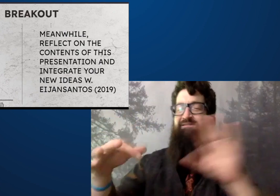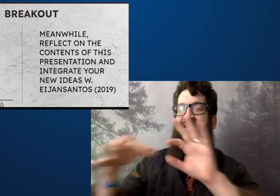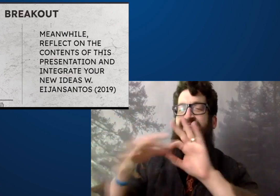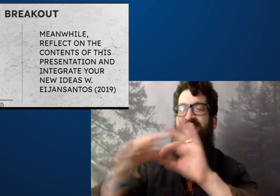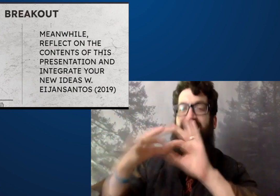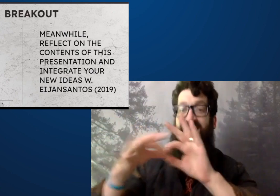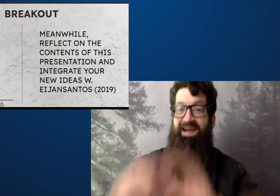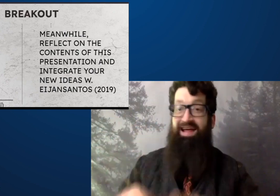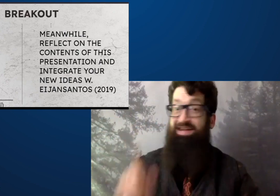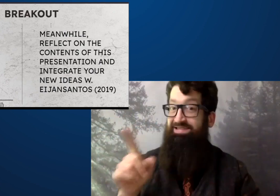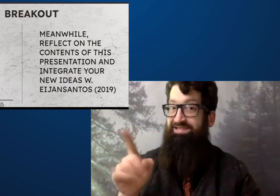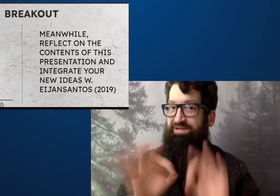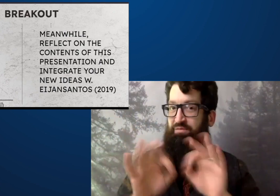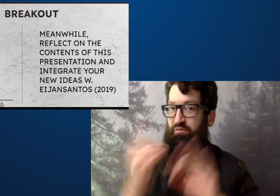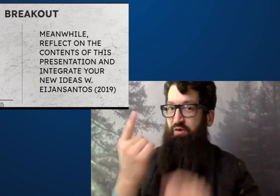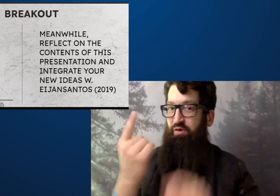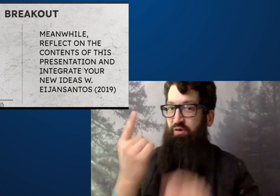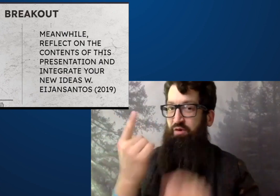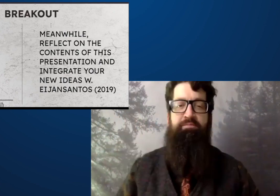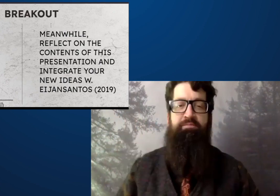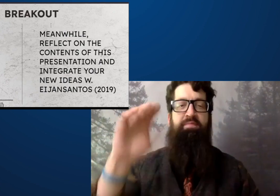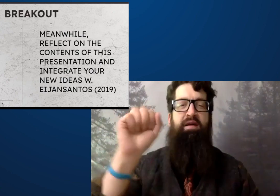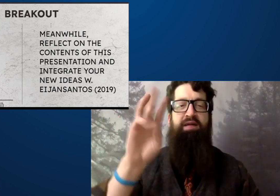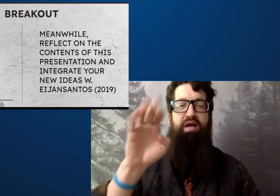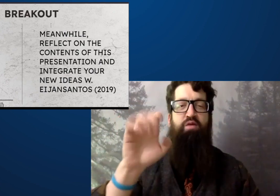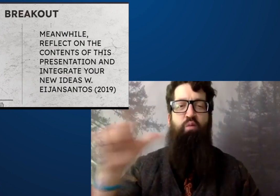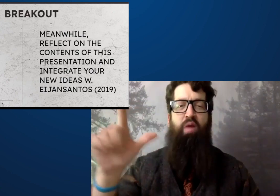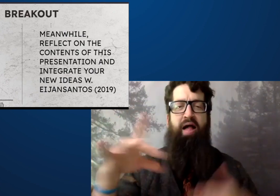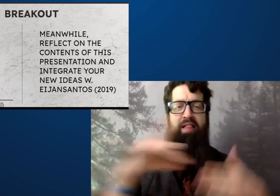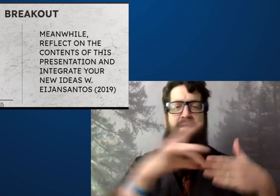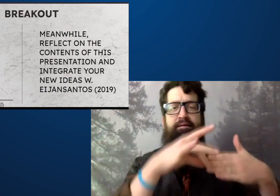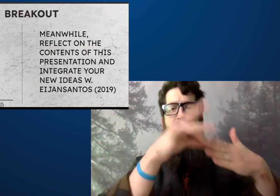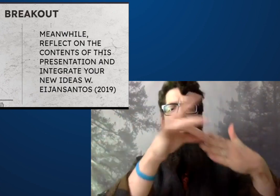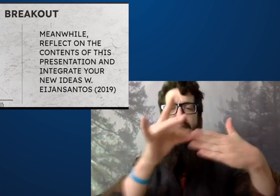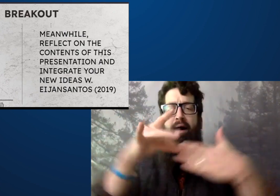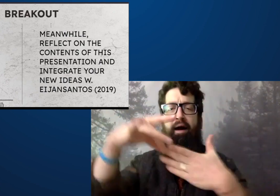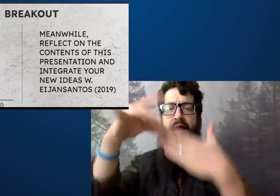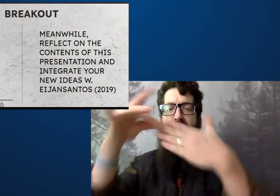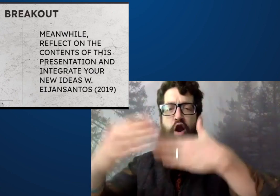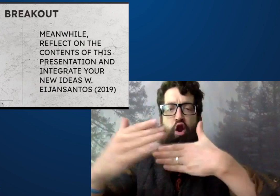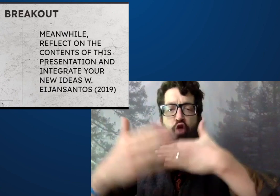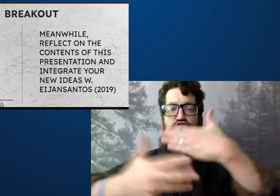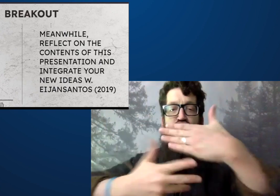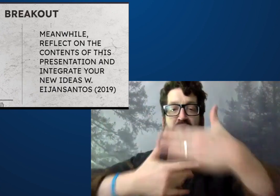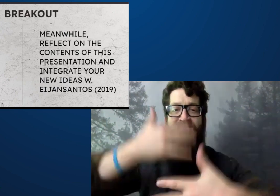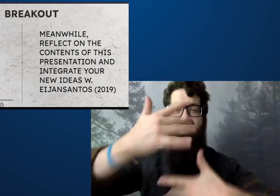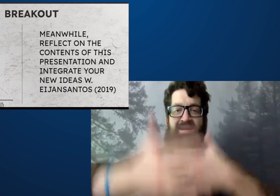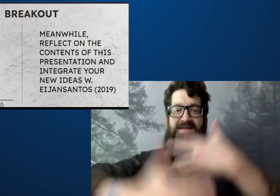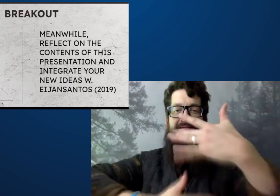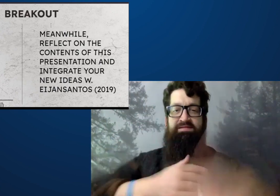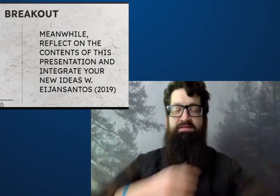Others use a range or scales somehow uses